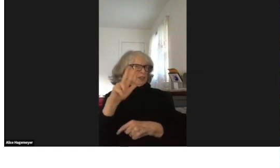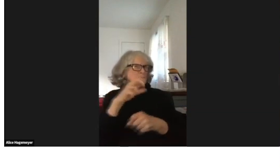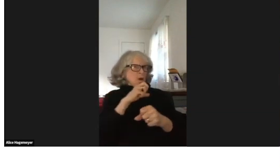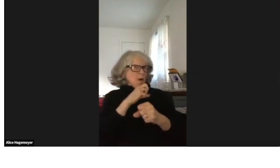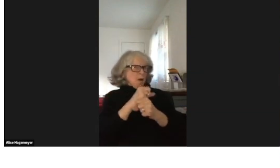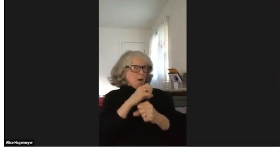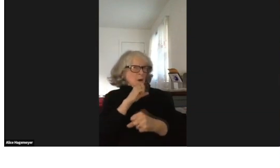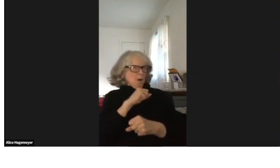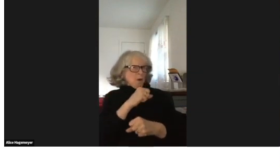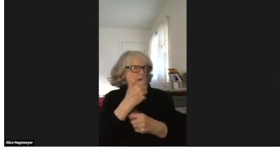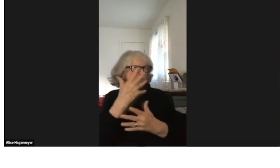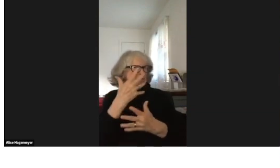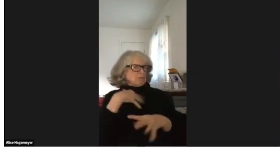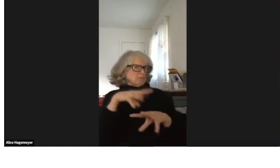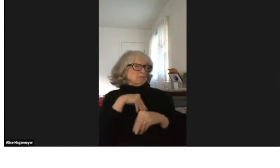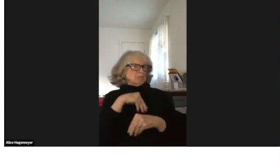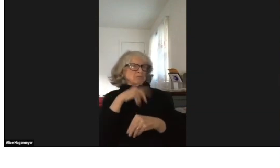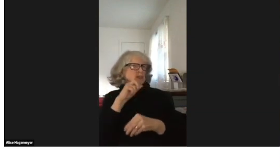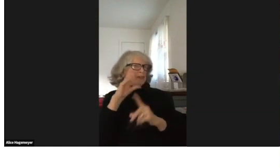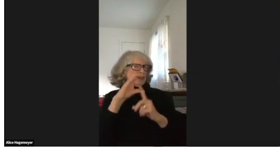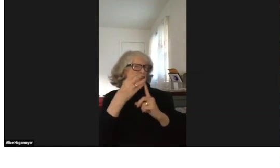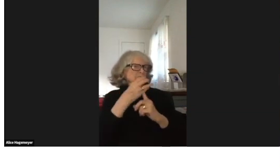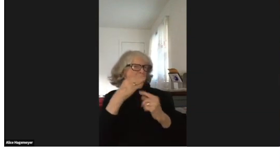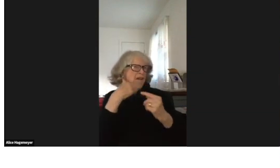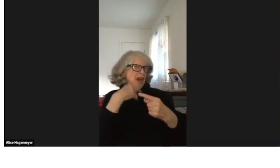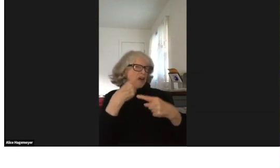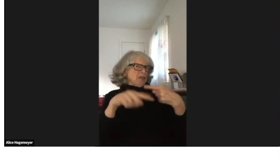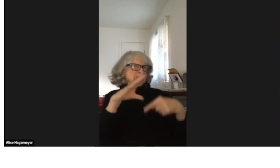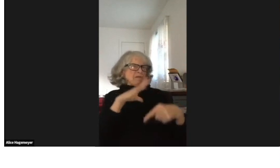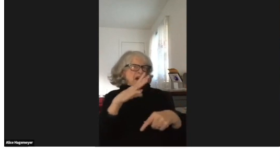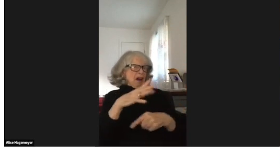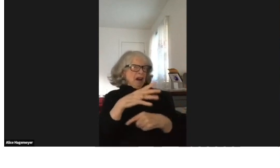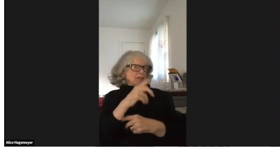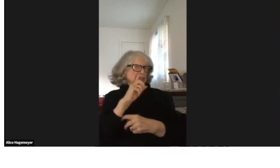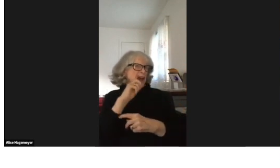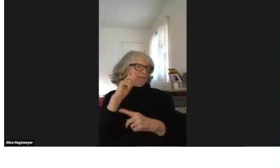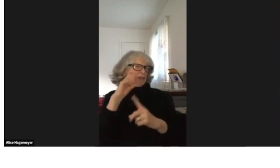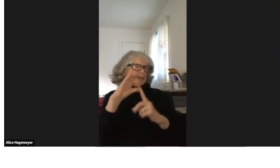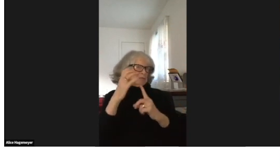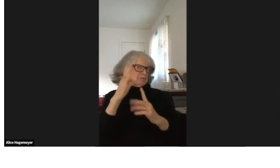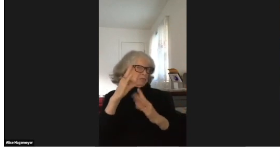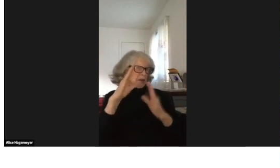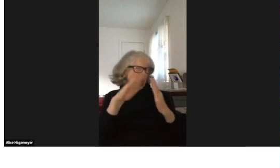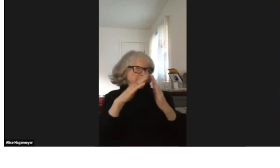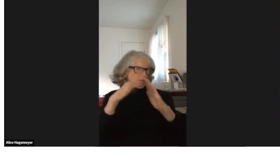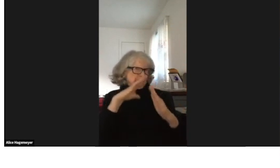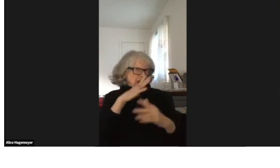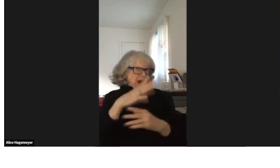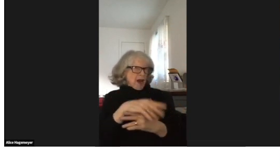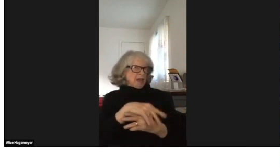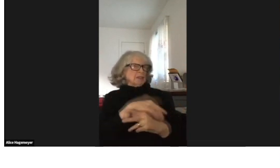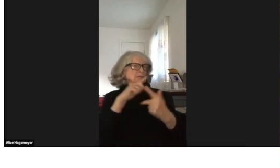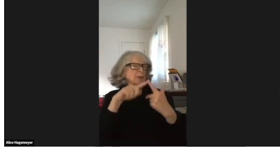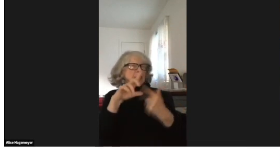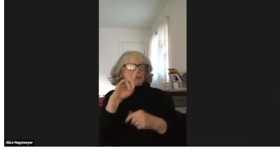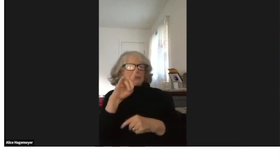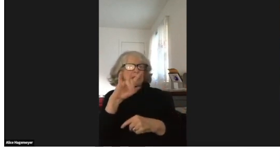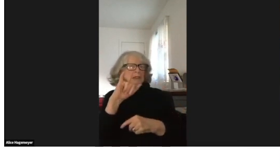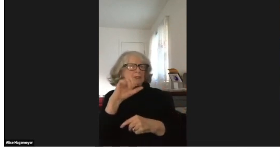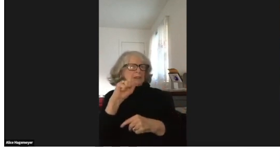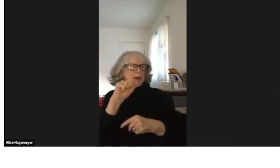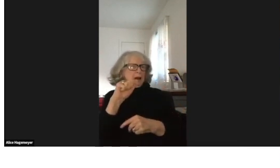I'm a deaf person, I've been deaf since I was three, I sign, and I understand deaf culture.